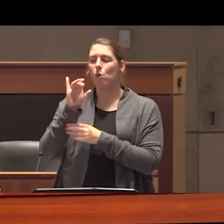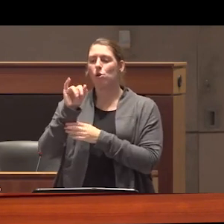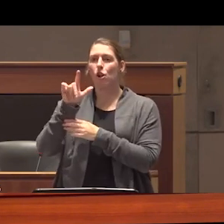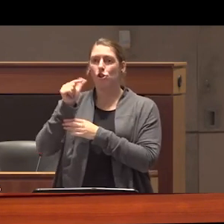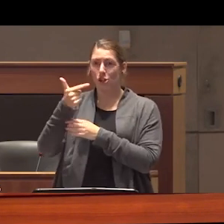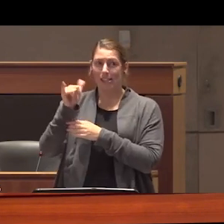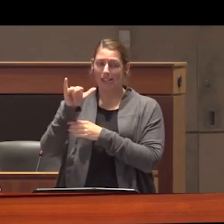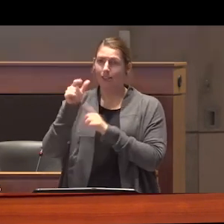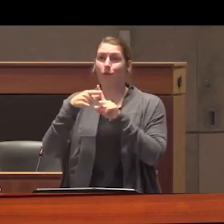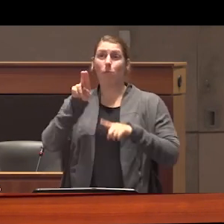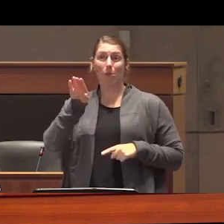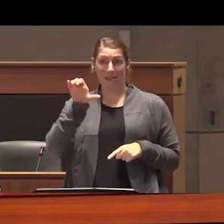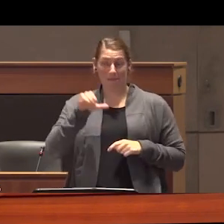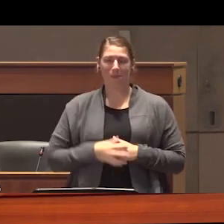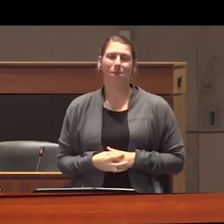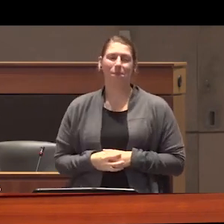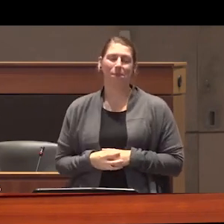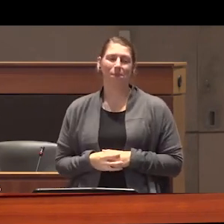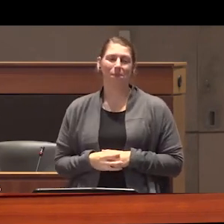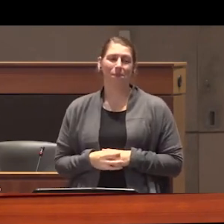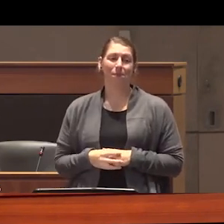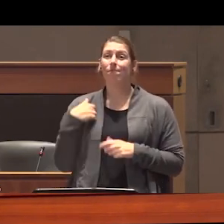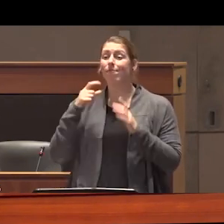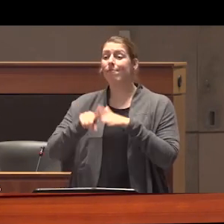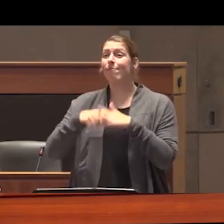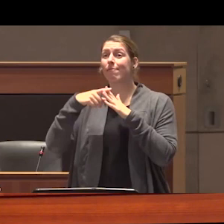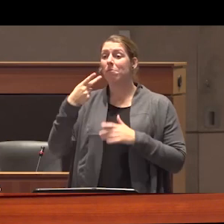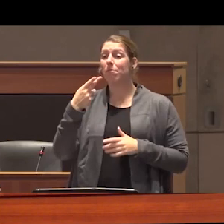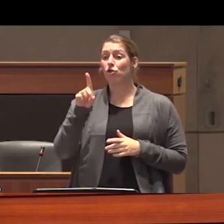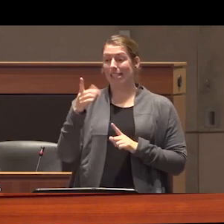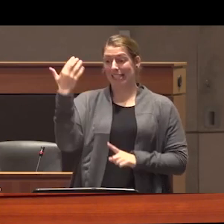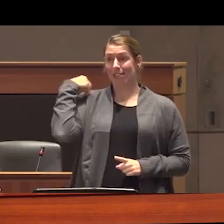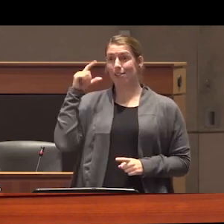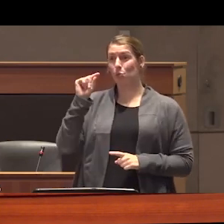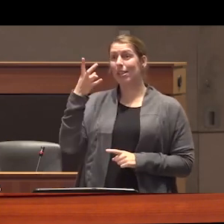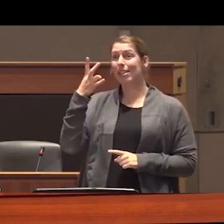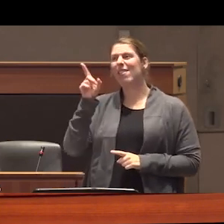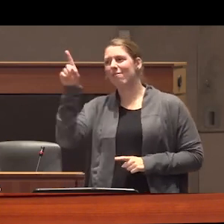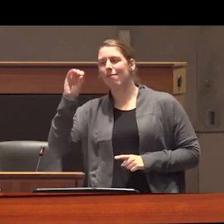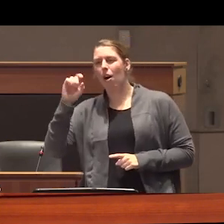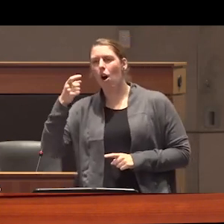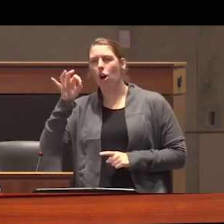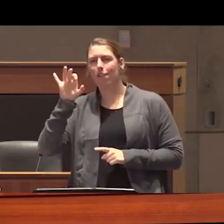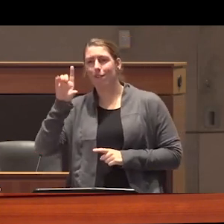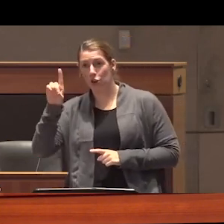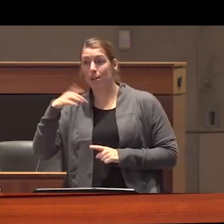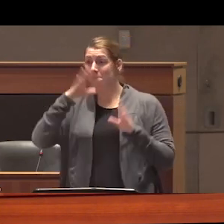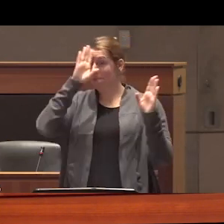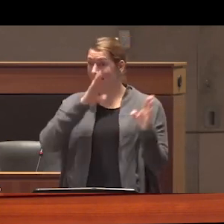British Columbia uh I began a PhD in 2017 at Oxford where my research plan was to explore